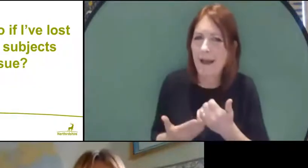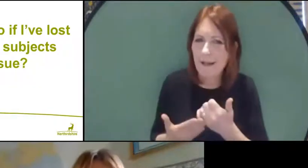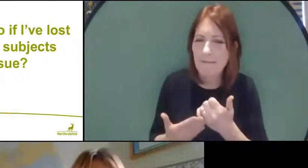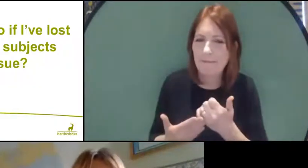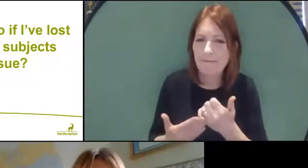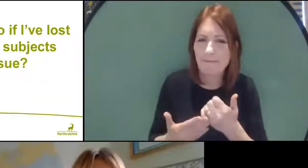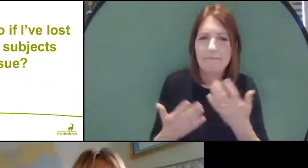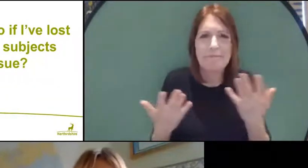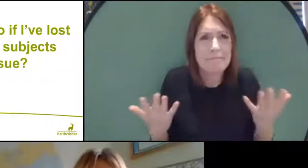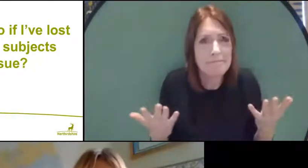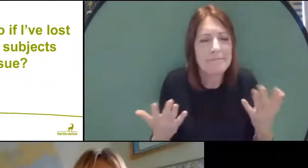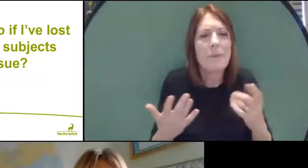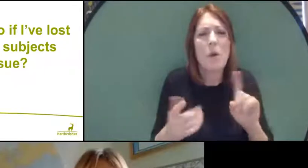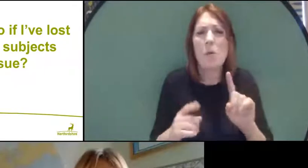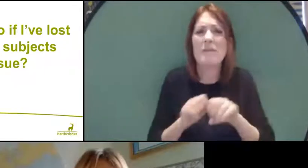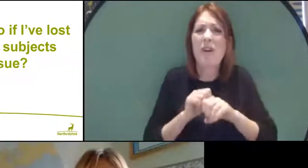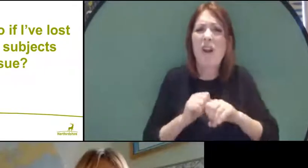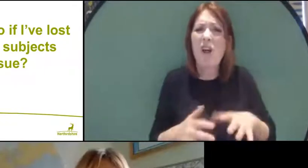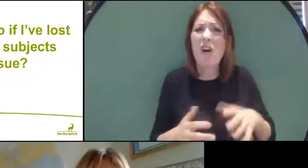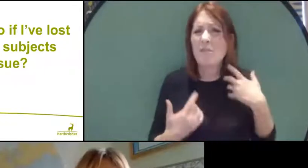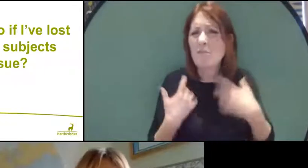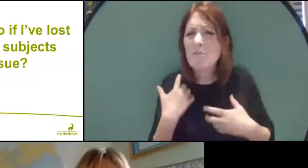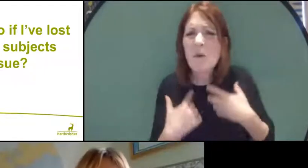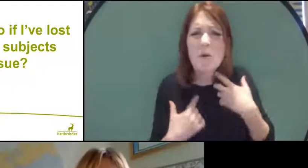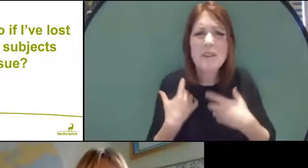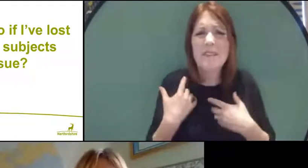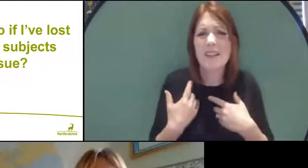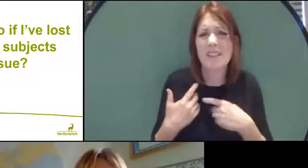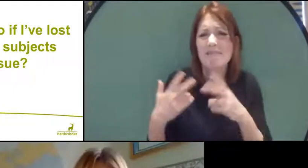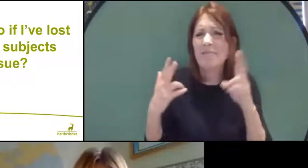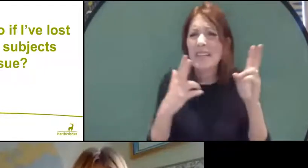"What do I do if I've lost all motivation to do the subjects that i don't want to pursue?"